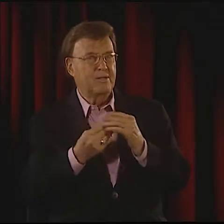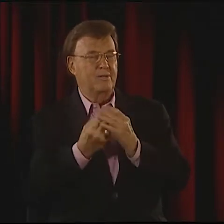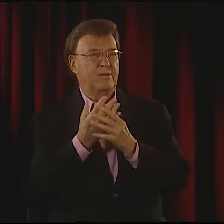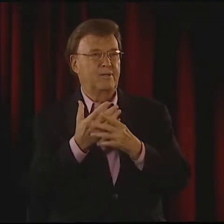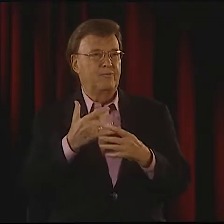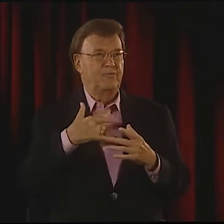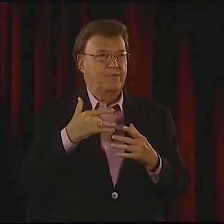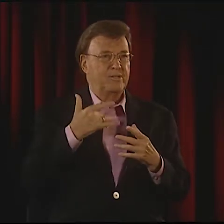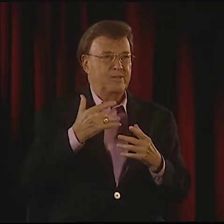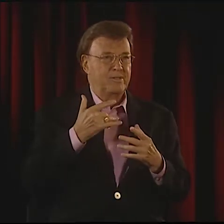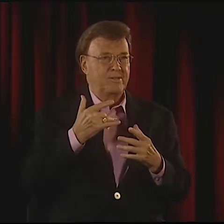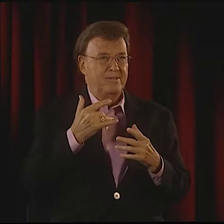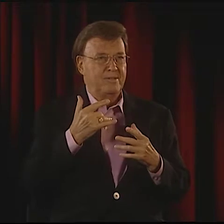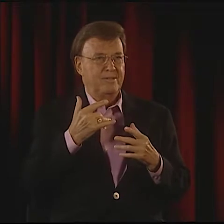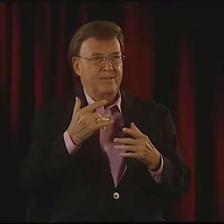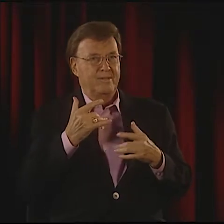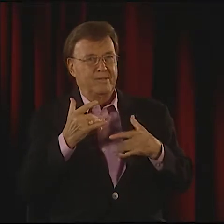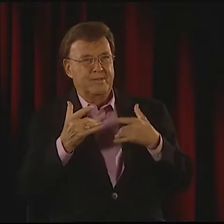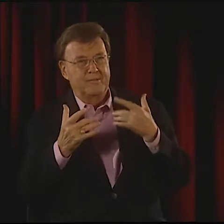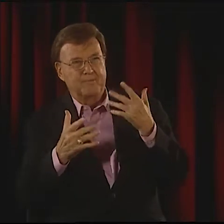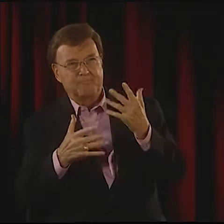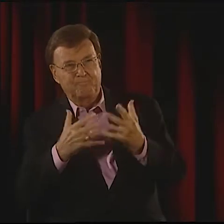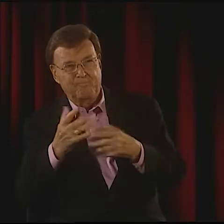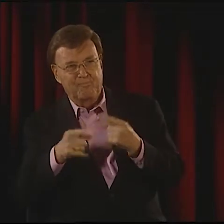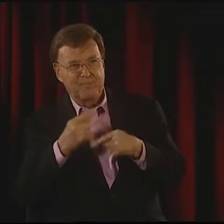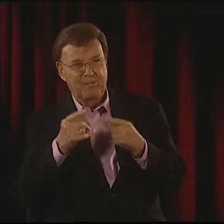I THINK A LOT OF THEM HAVE INCORPORATED IT INTO THEIR WORK.